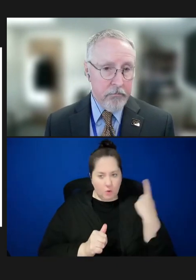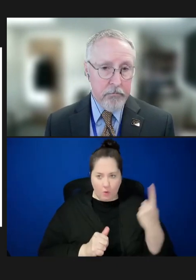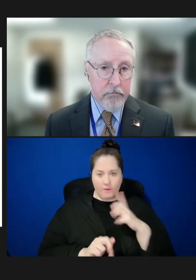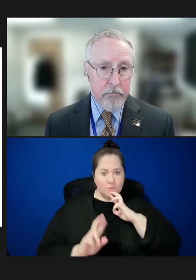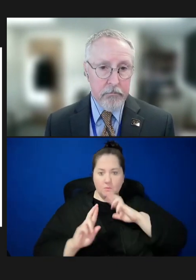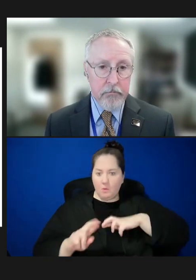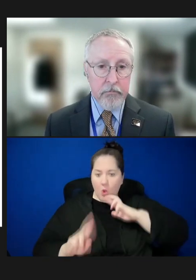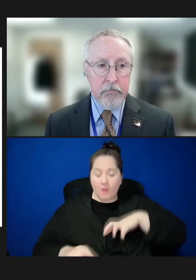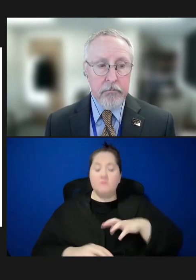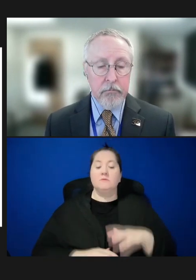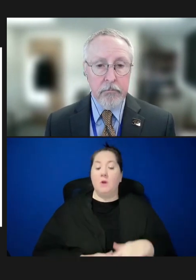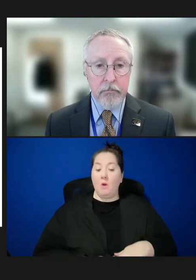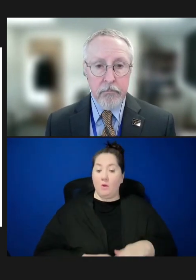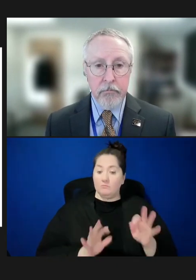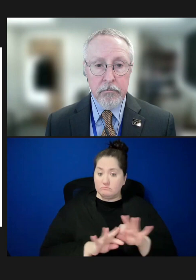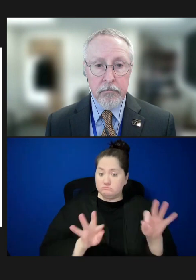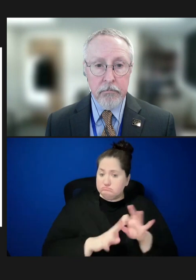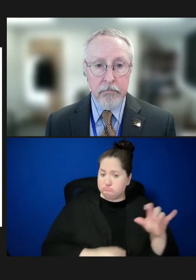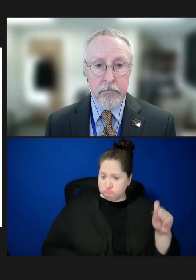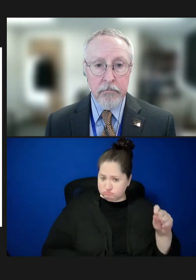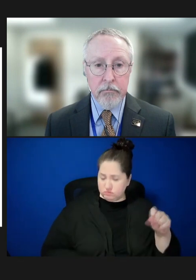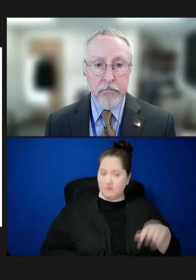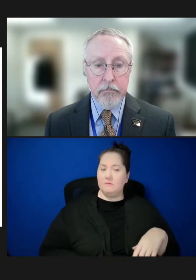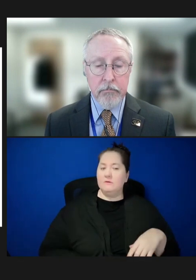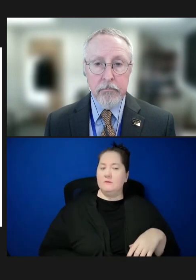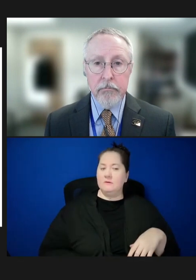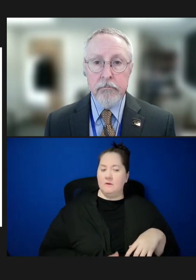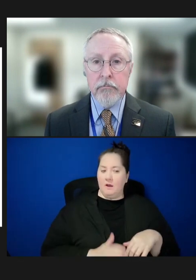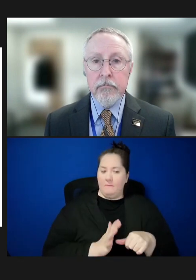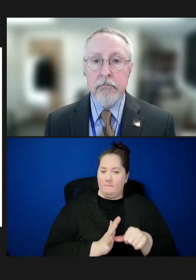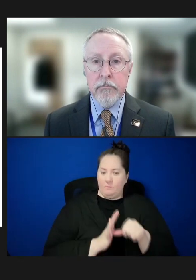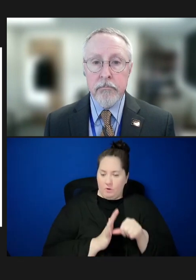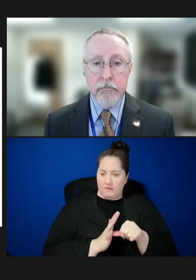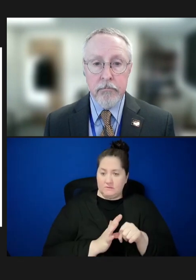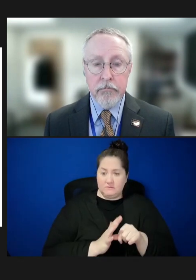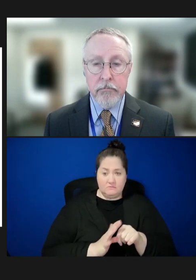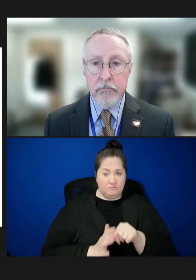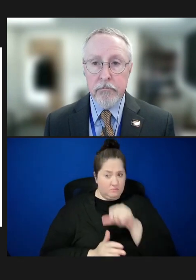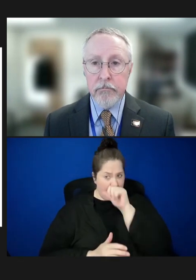which is critical. But I'm impressed, and I would like to hear comments from my colleagues